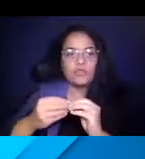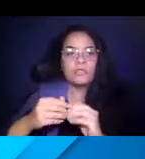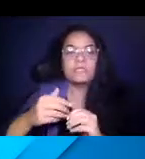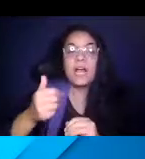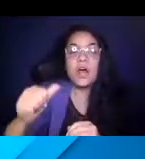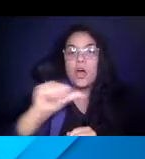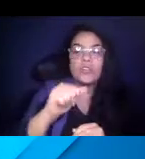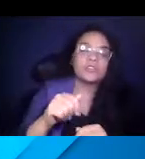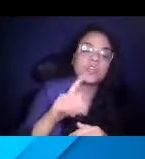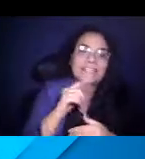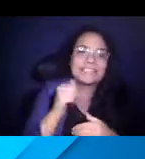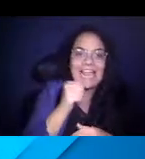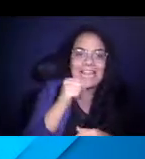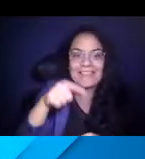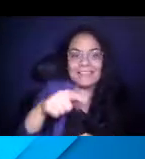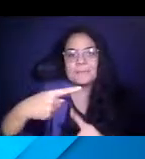14:55:00 This is our monthly cumulative total.